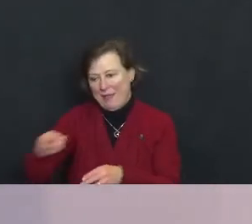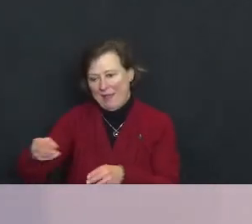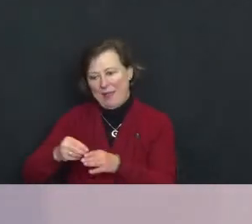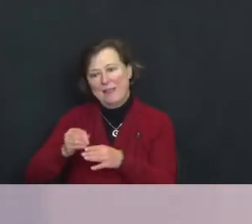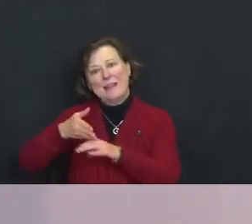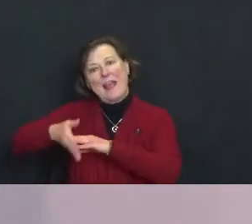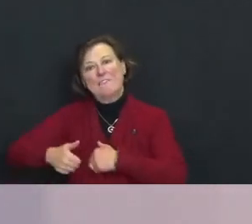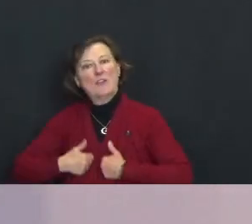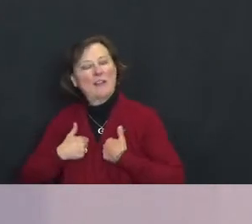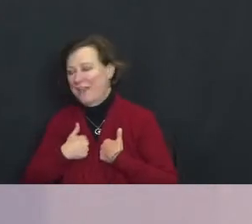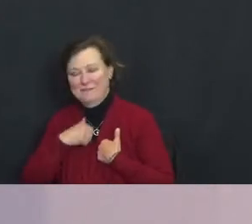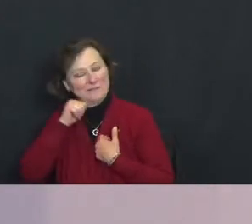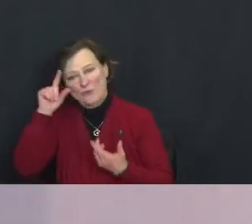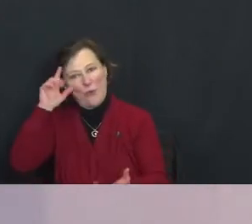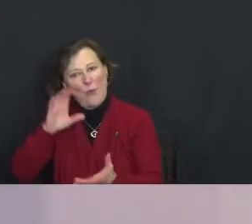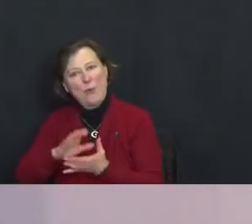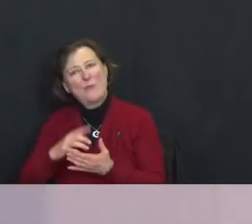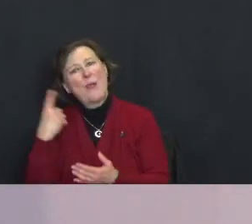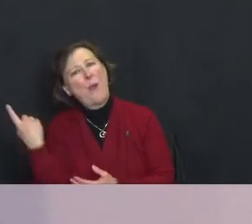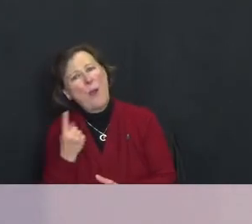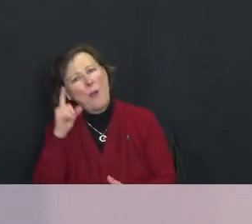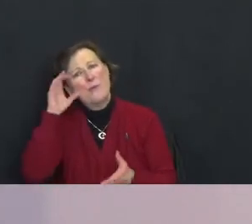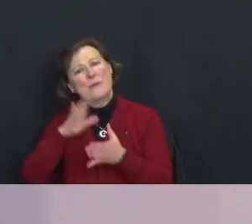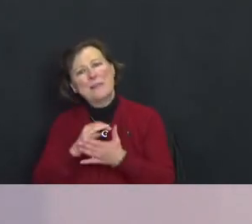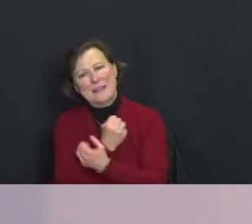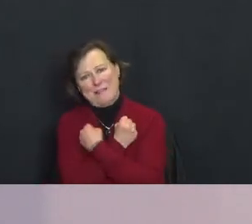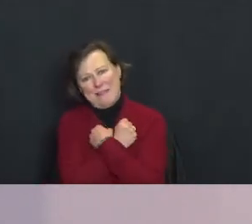We always believe that love will win out.